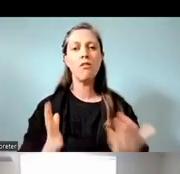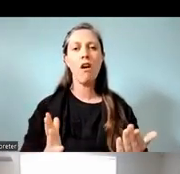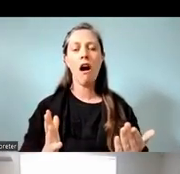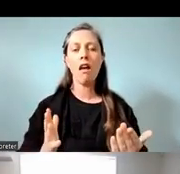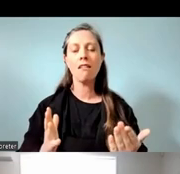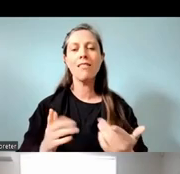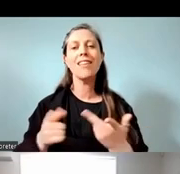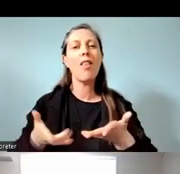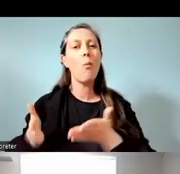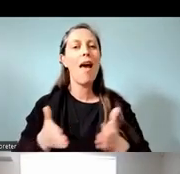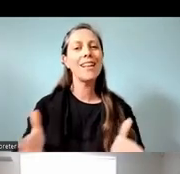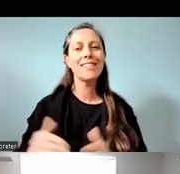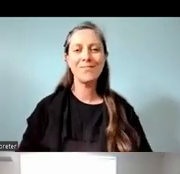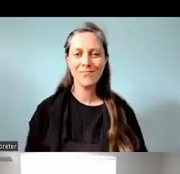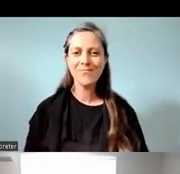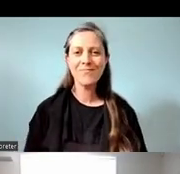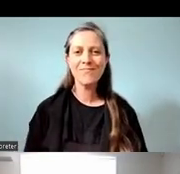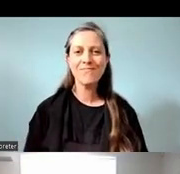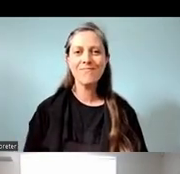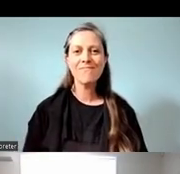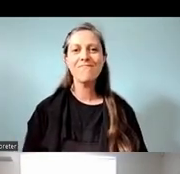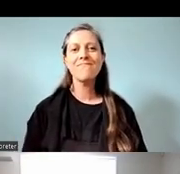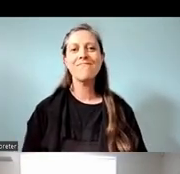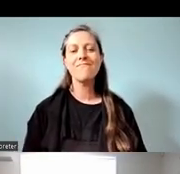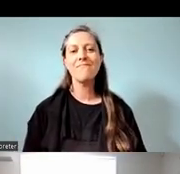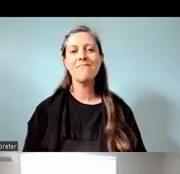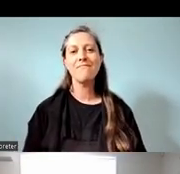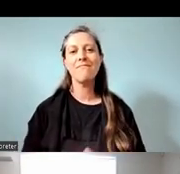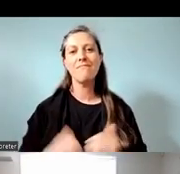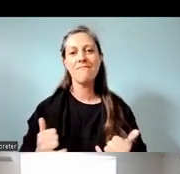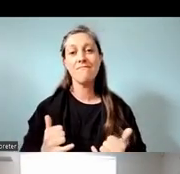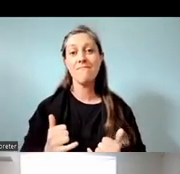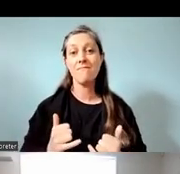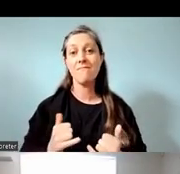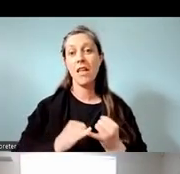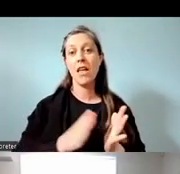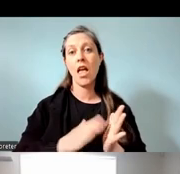Otirā, tēnei aku mihi maioha ki a koutou katoa e hono mai nei.